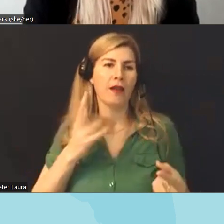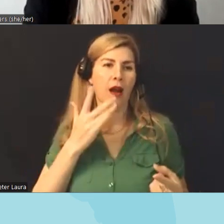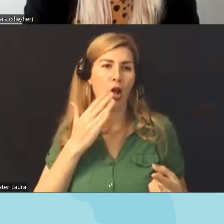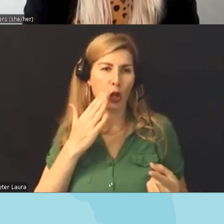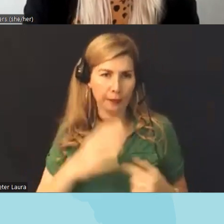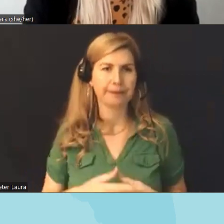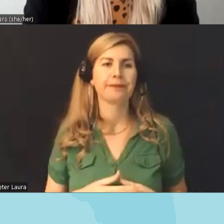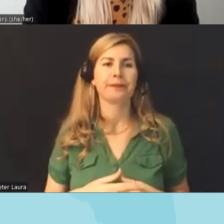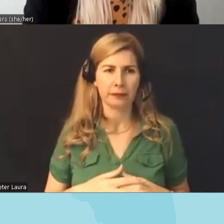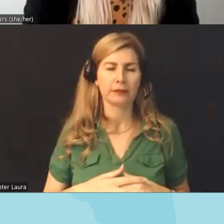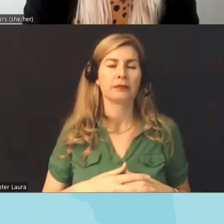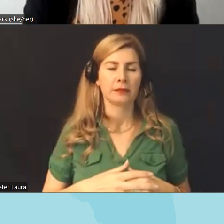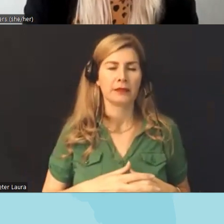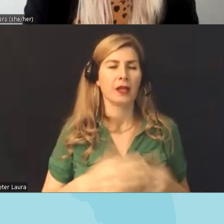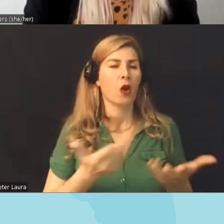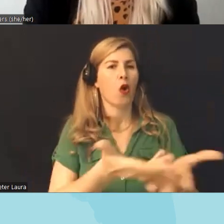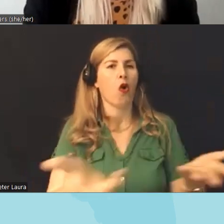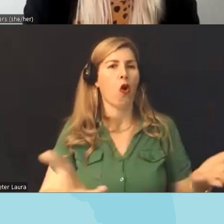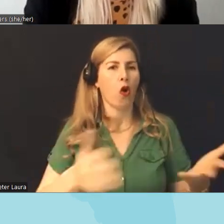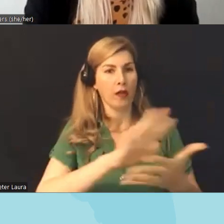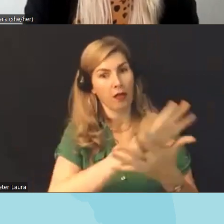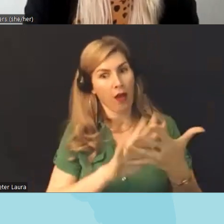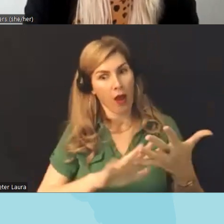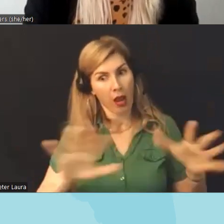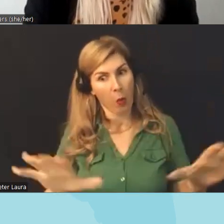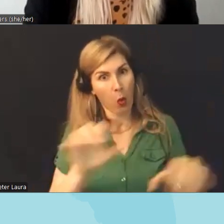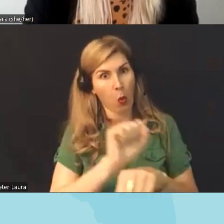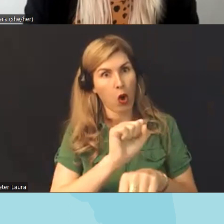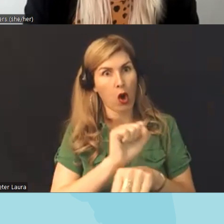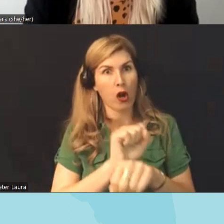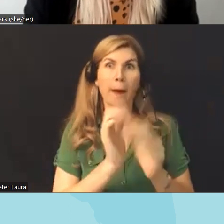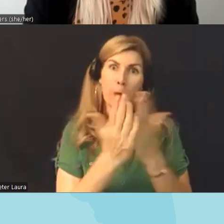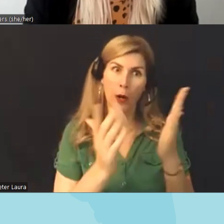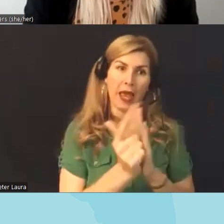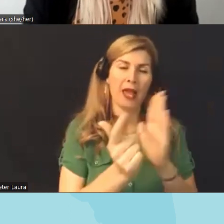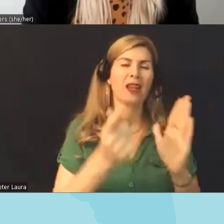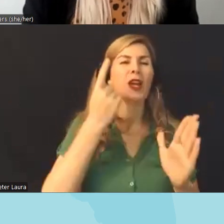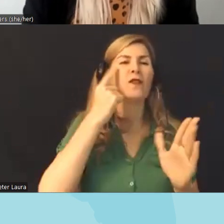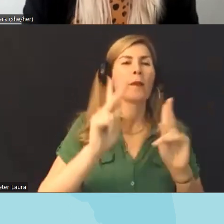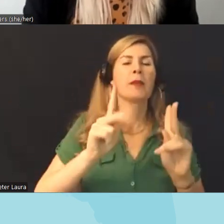of these efforts um including book Banning are really efforts to erase people um with